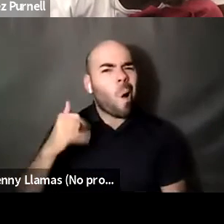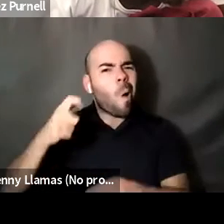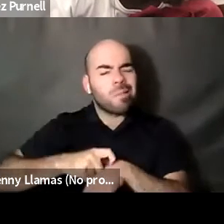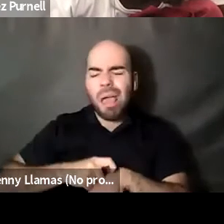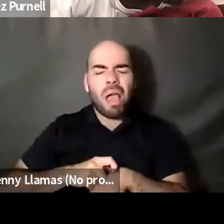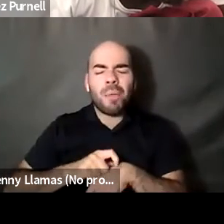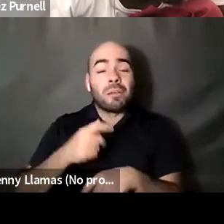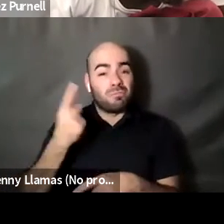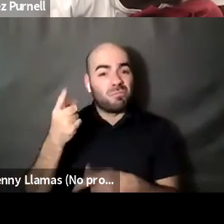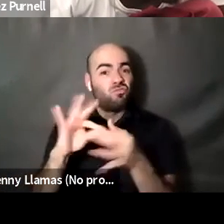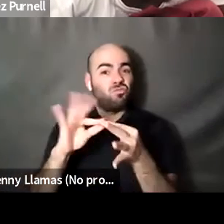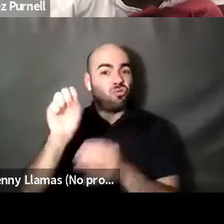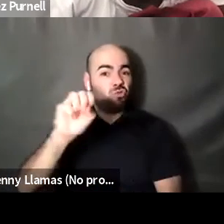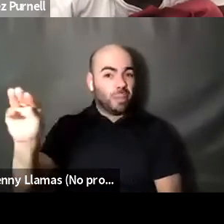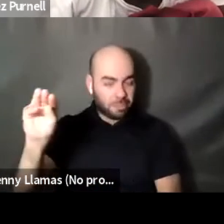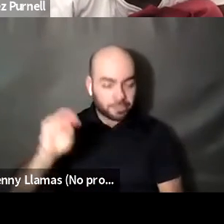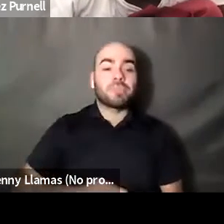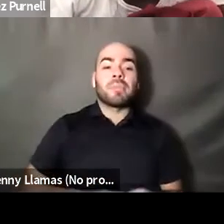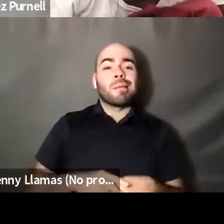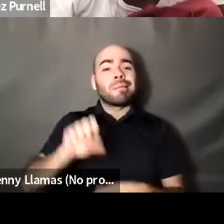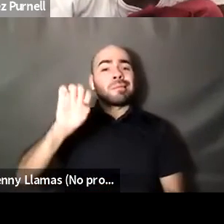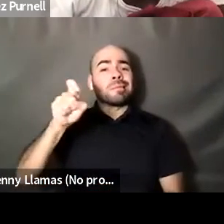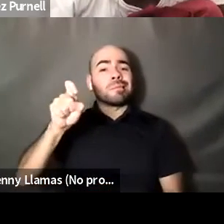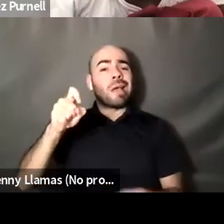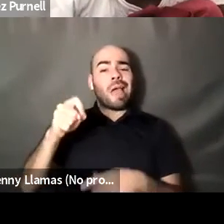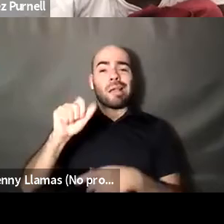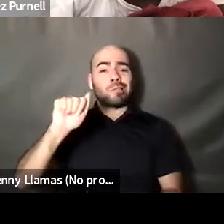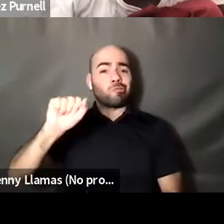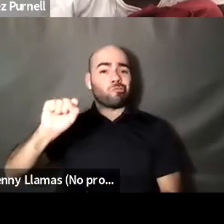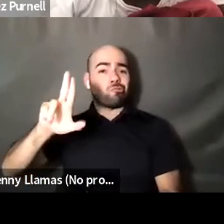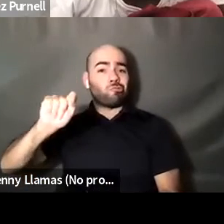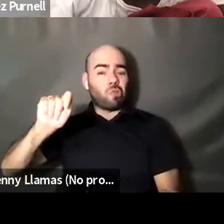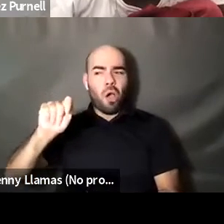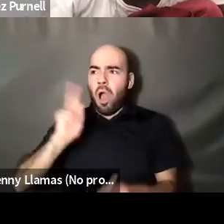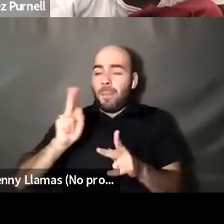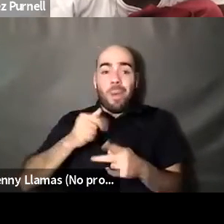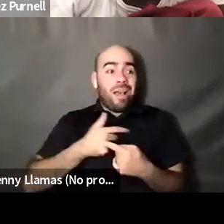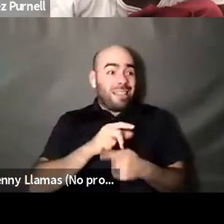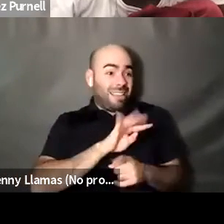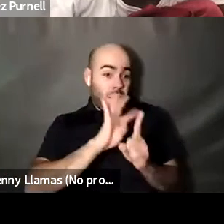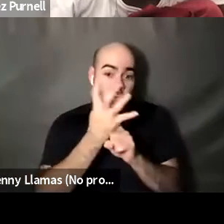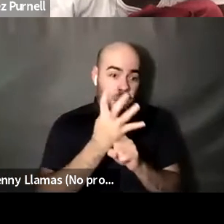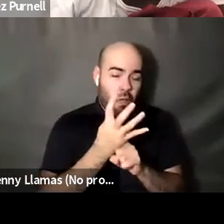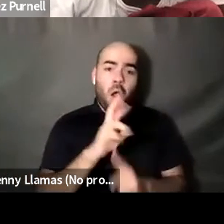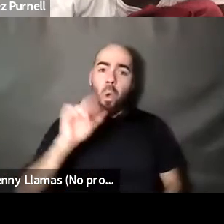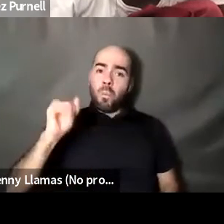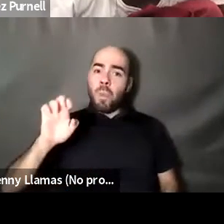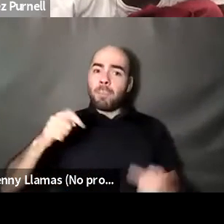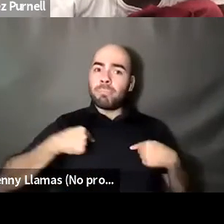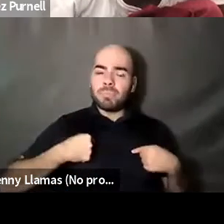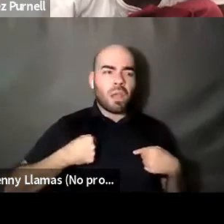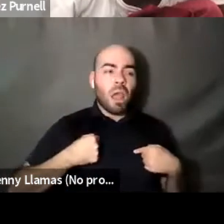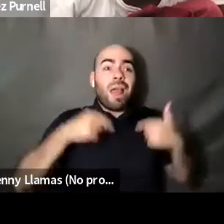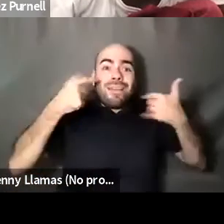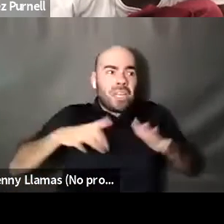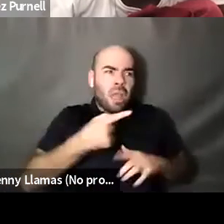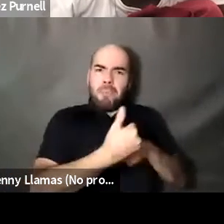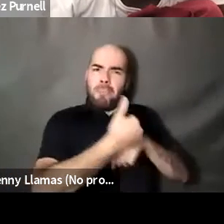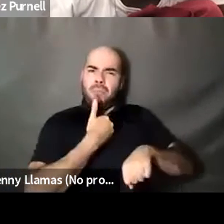Kokumo: Sexual Assault happens that happened to me and I looked after by everybody. There's a lot of parties who did. So I'm still, that was fun for me. So I'm still mad at myself.